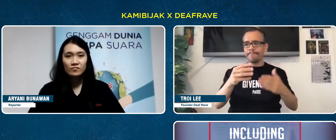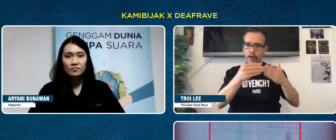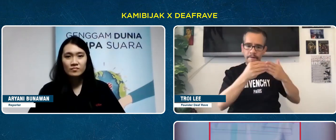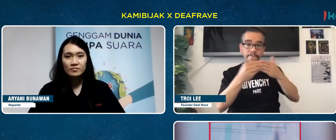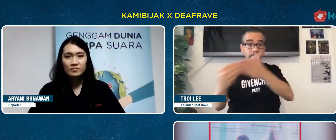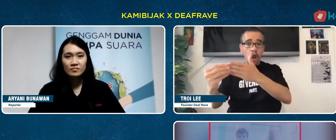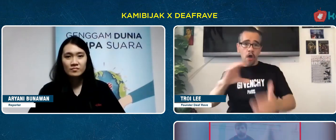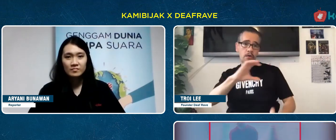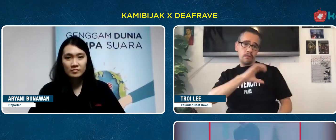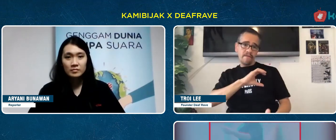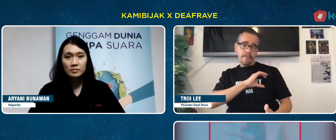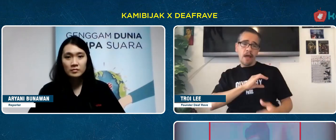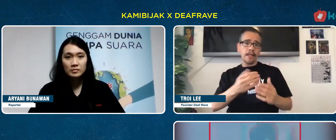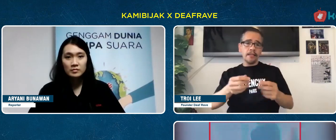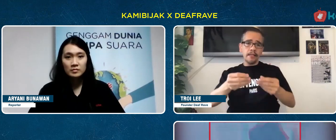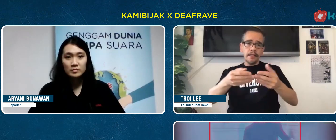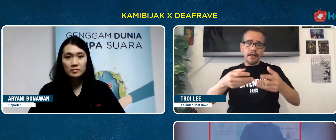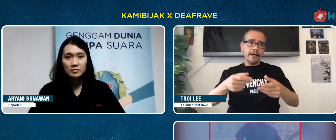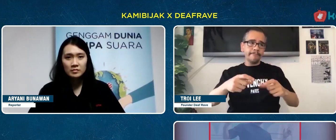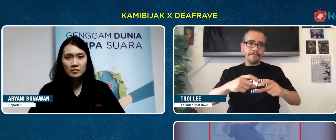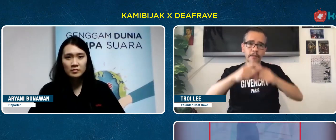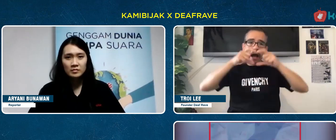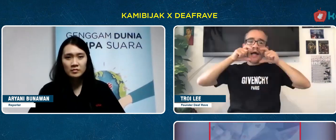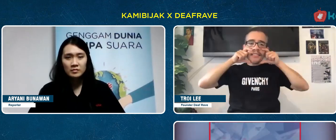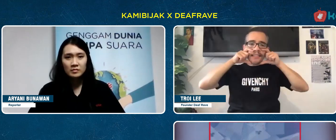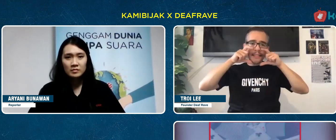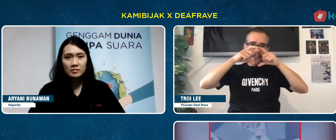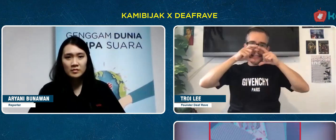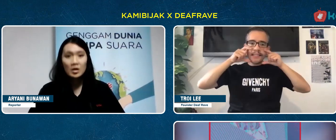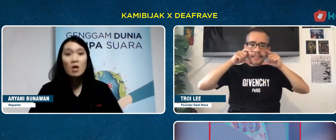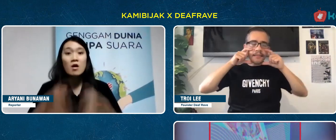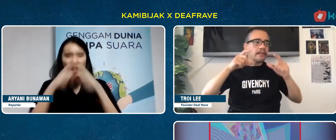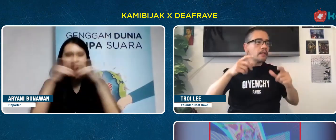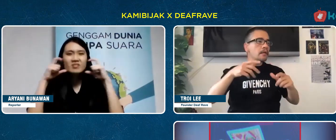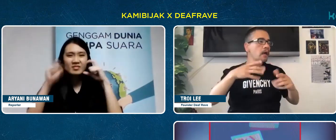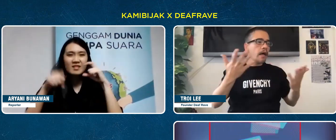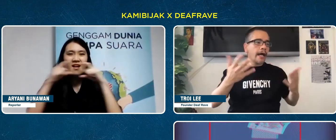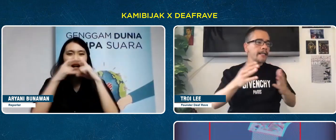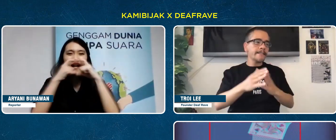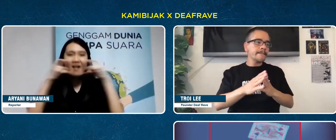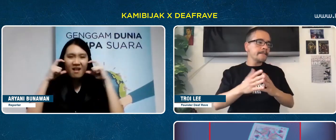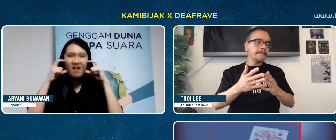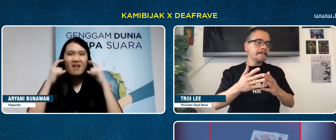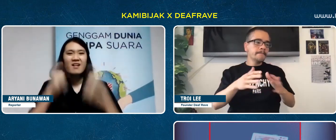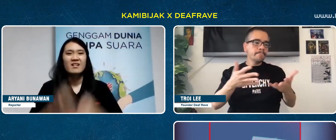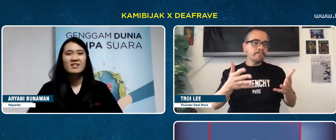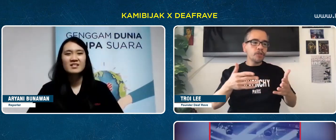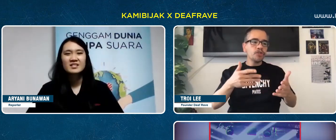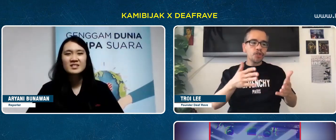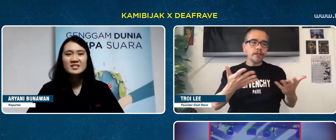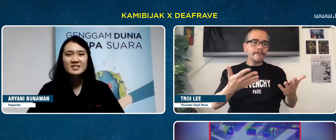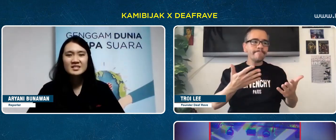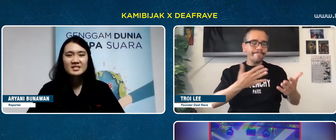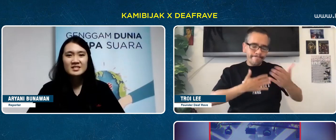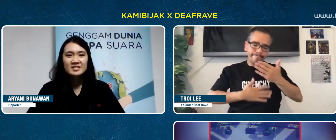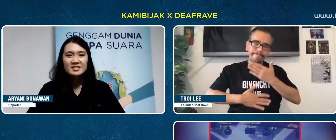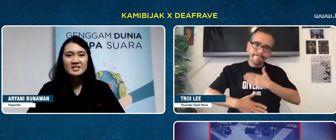and adhere to government health protocols, for example wearing a mask